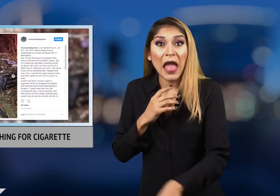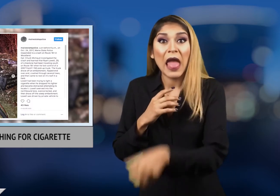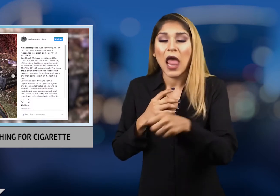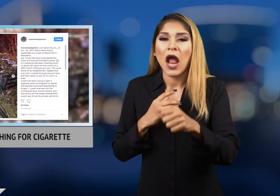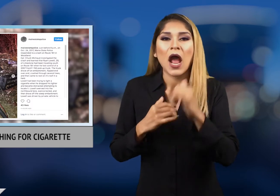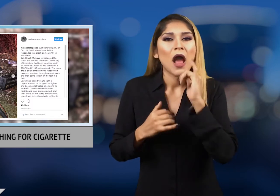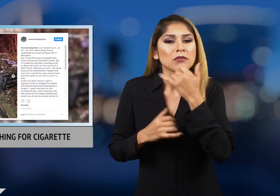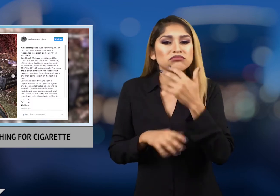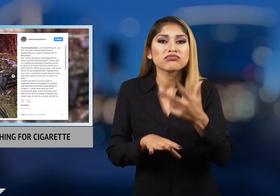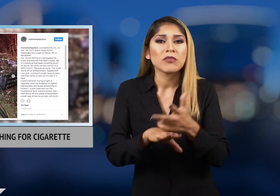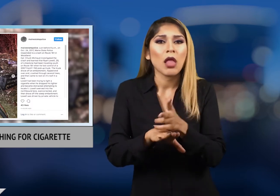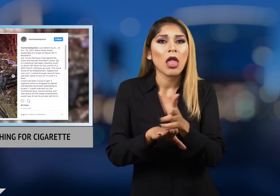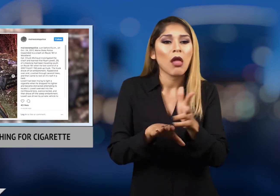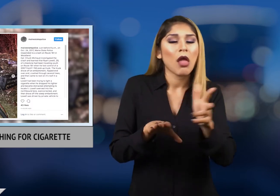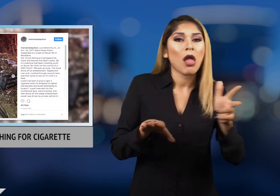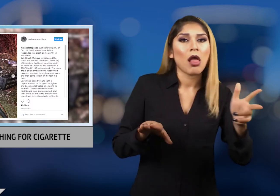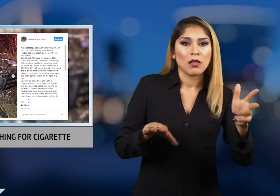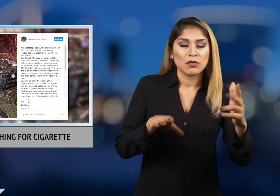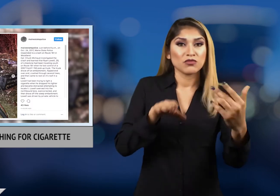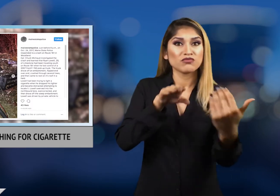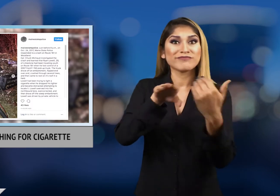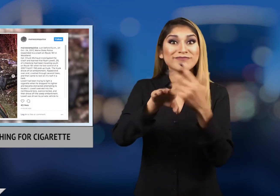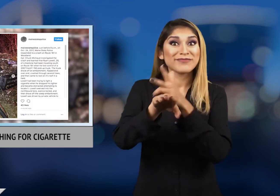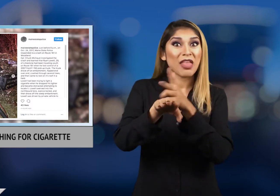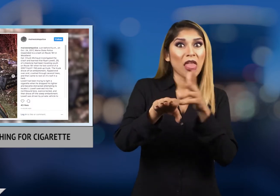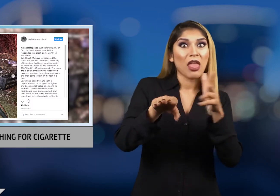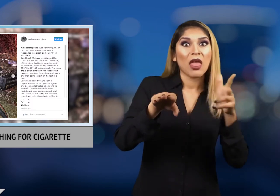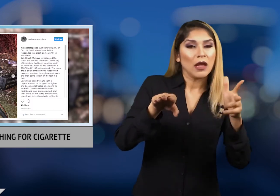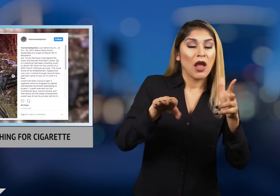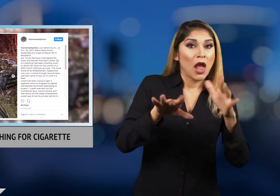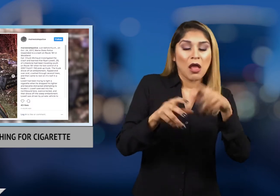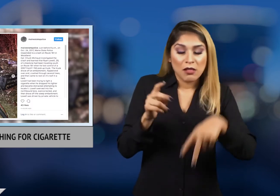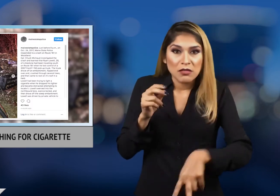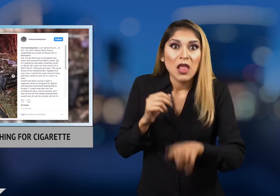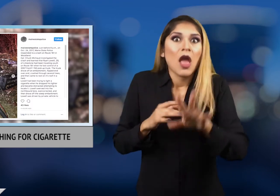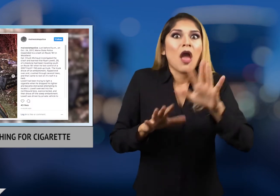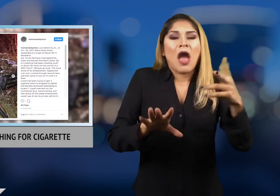wrong lane, overcorrected and